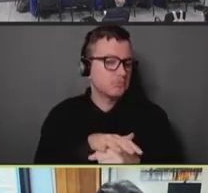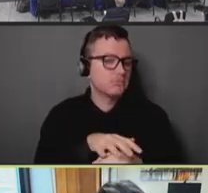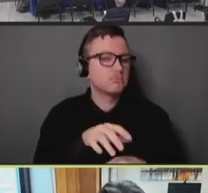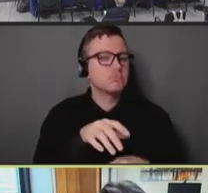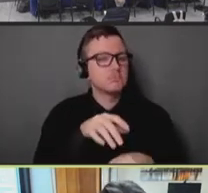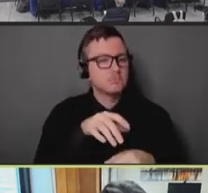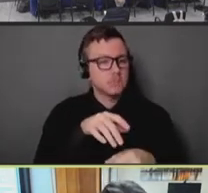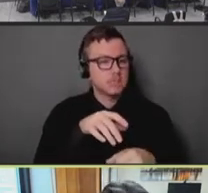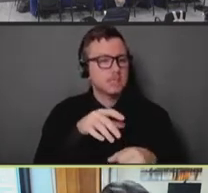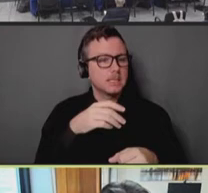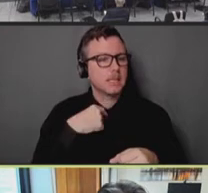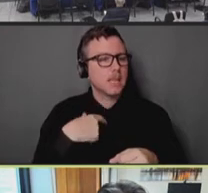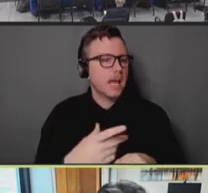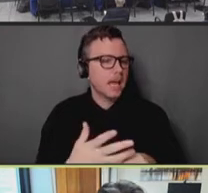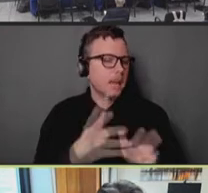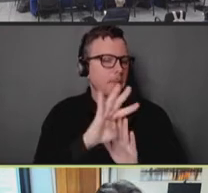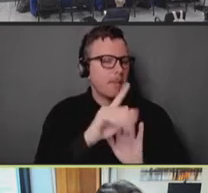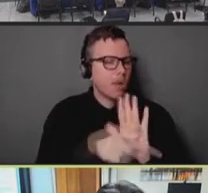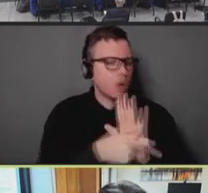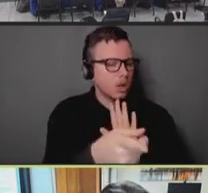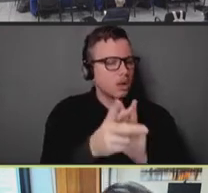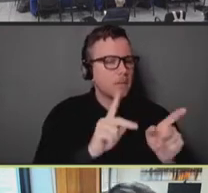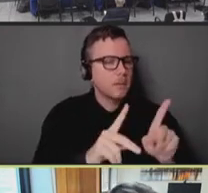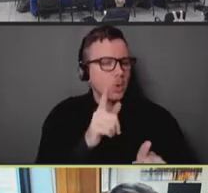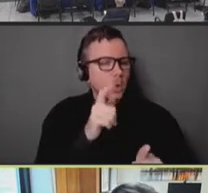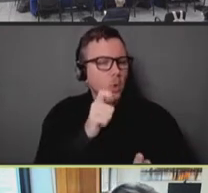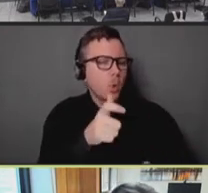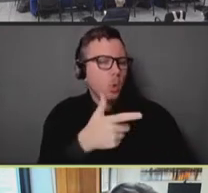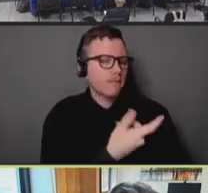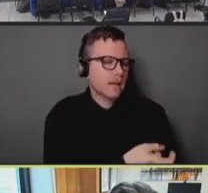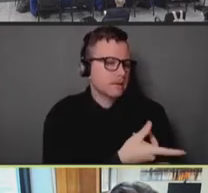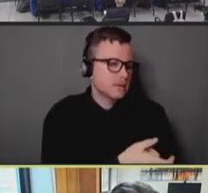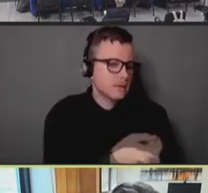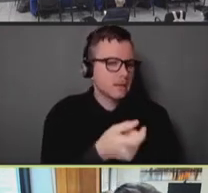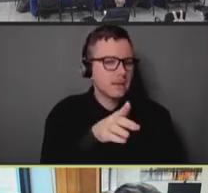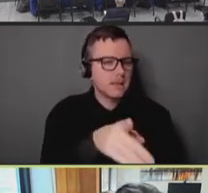available data on our city health department website. As you can see,